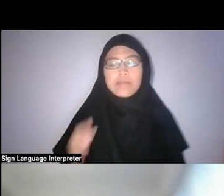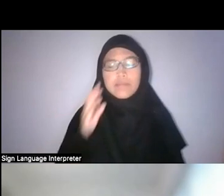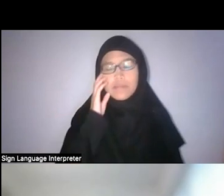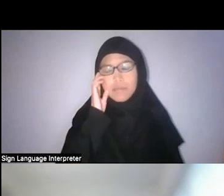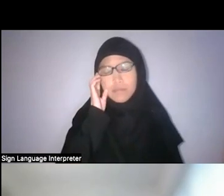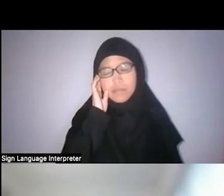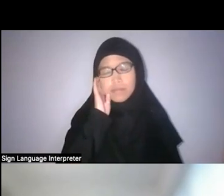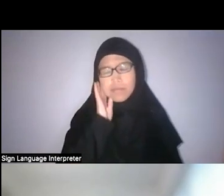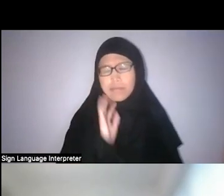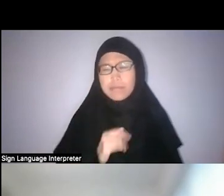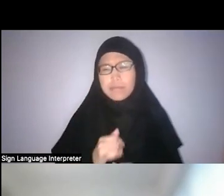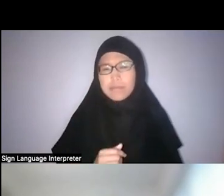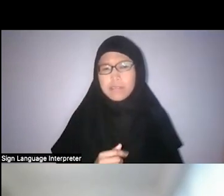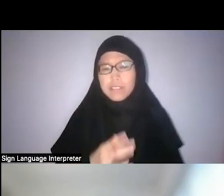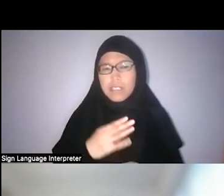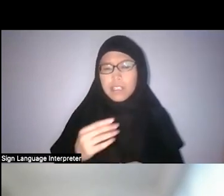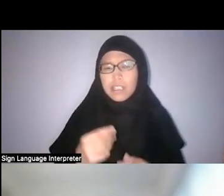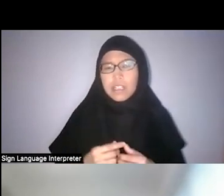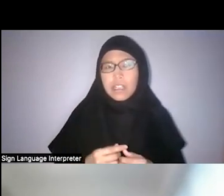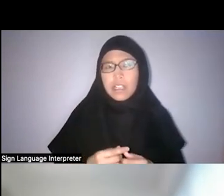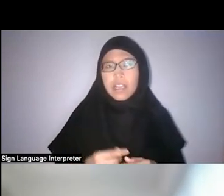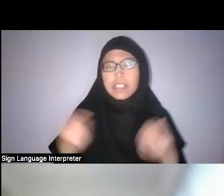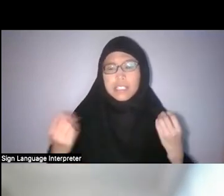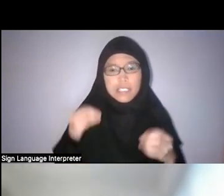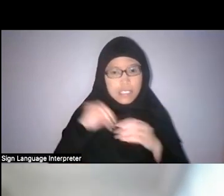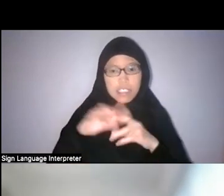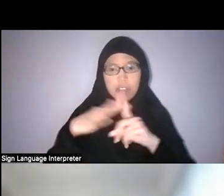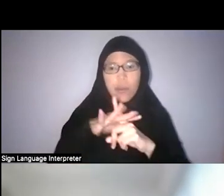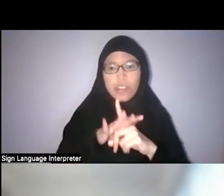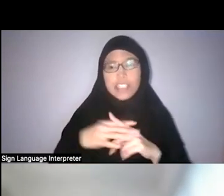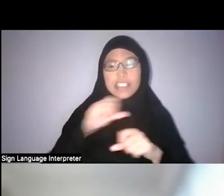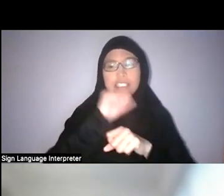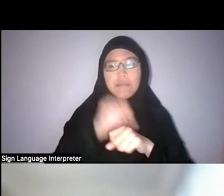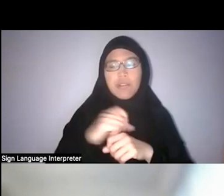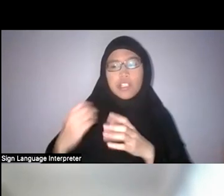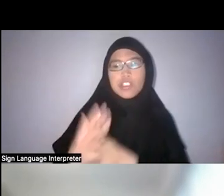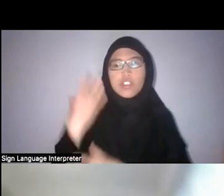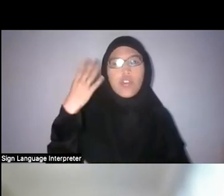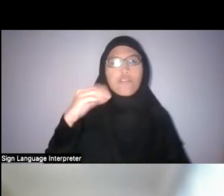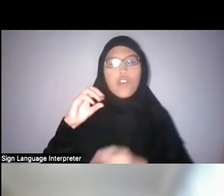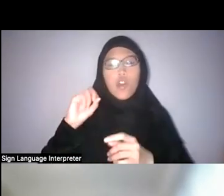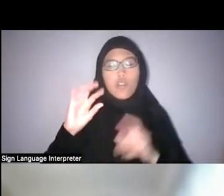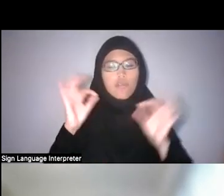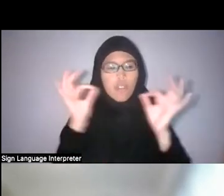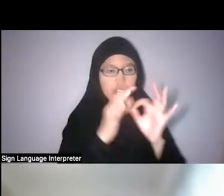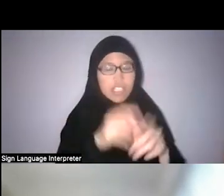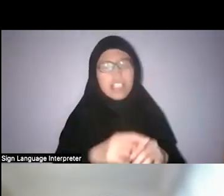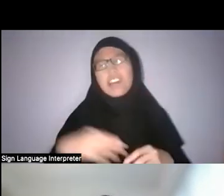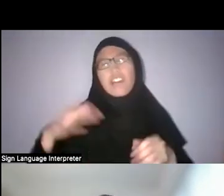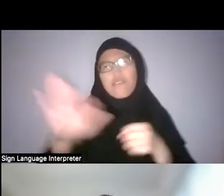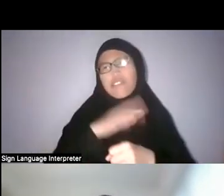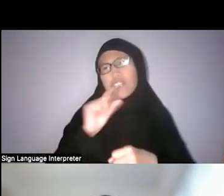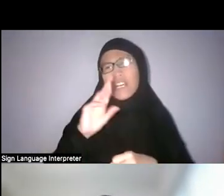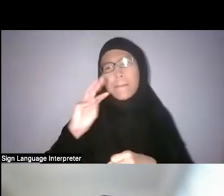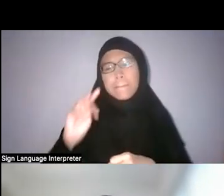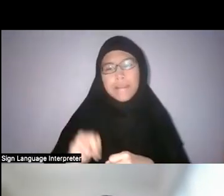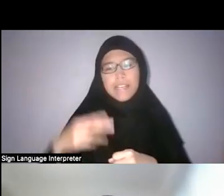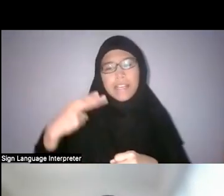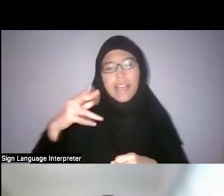I think in the context that you mentioned that Singapore is a growth-oriented, fully urban and hypermodern city,